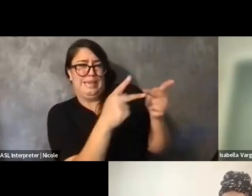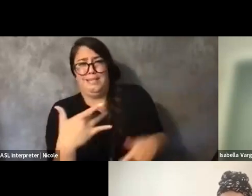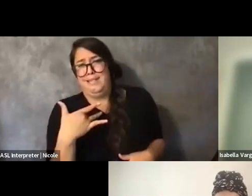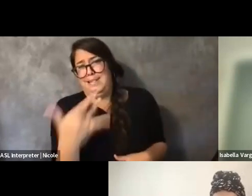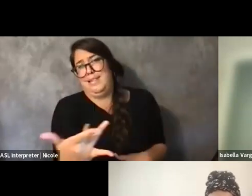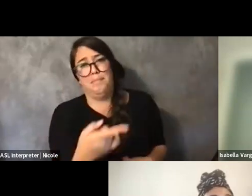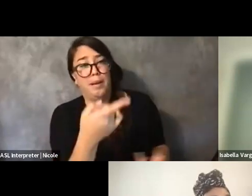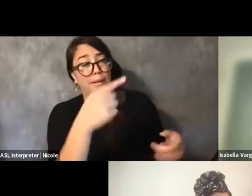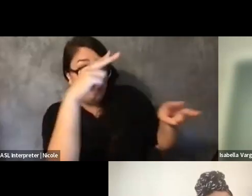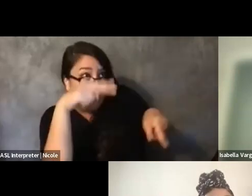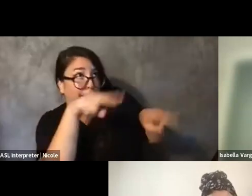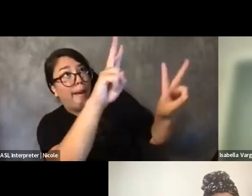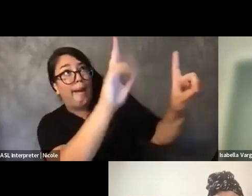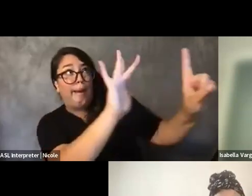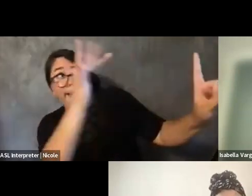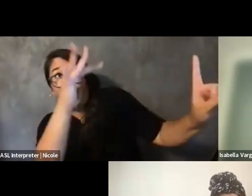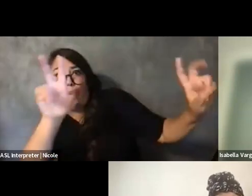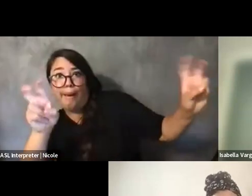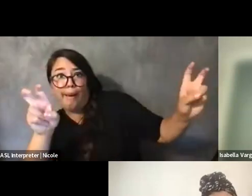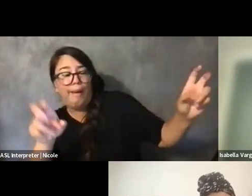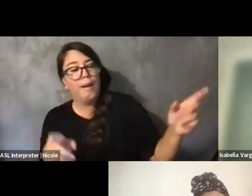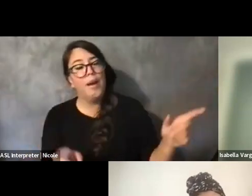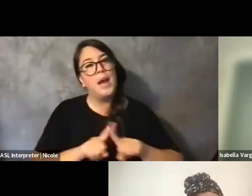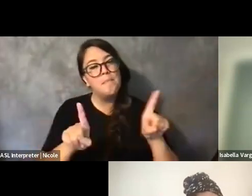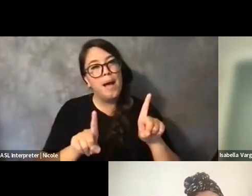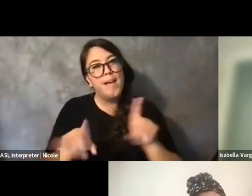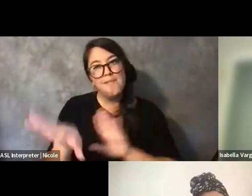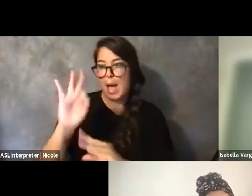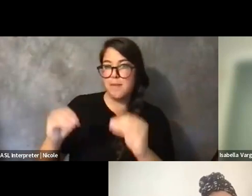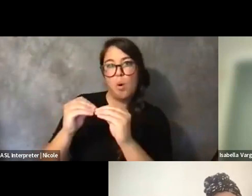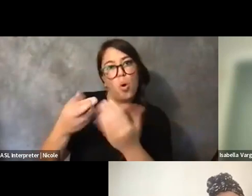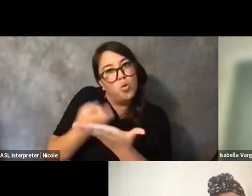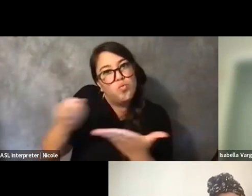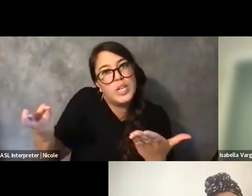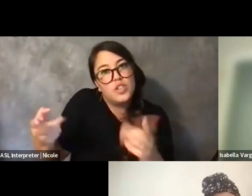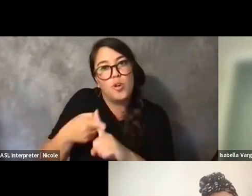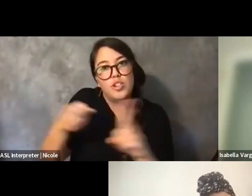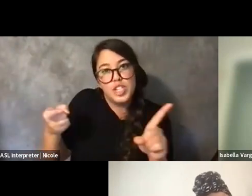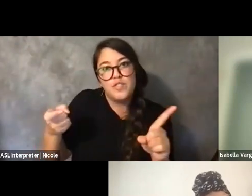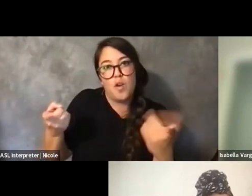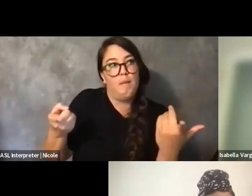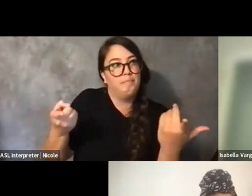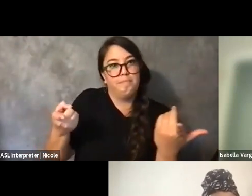in such high esteem and get it to the places and get resources to the places where it actually does good.